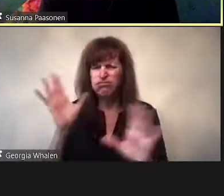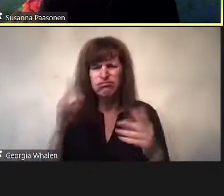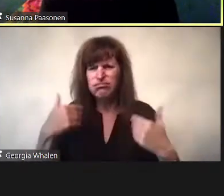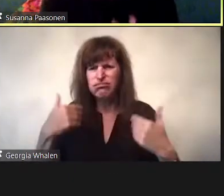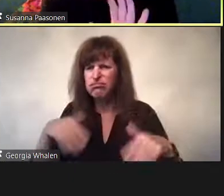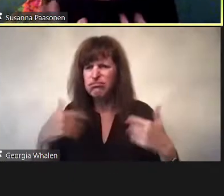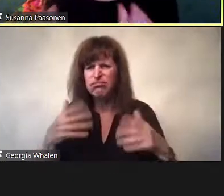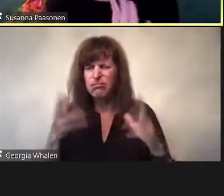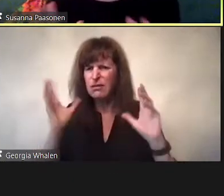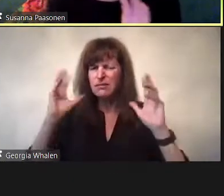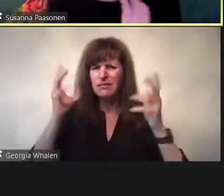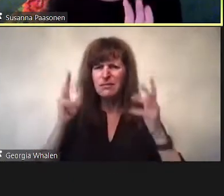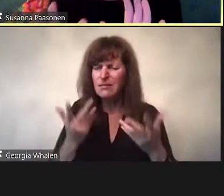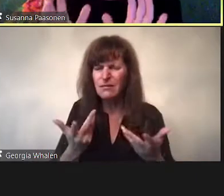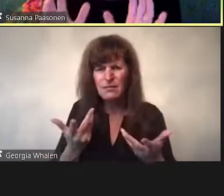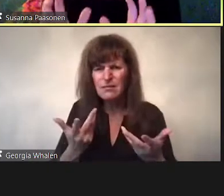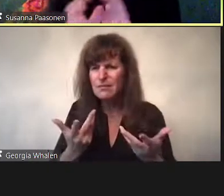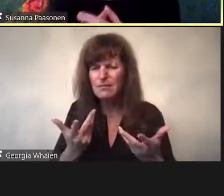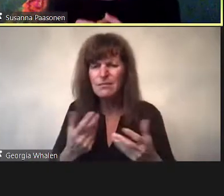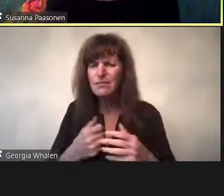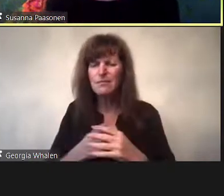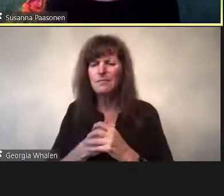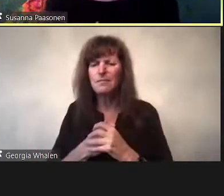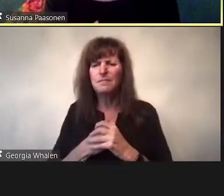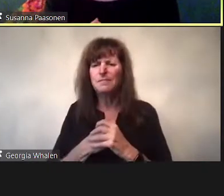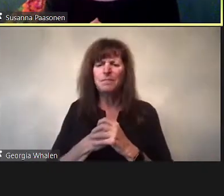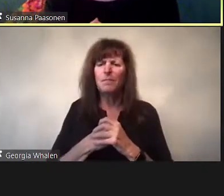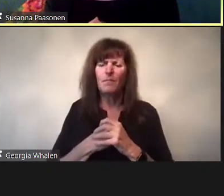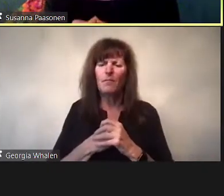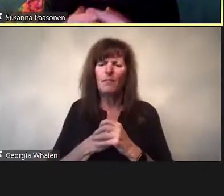So we are facing a de-platforming